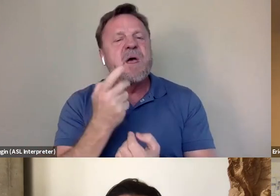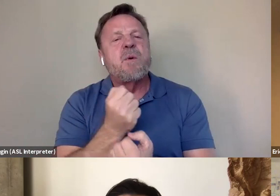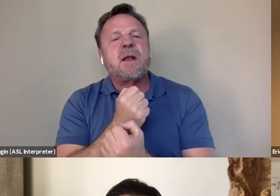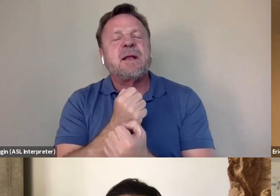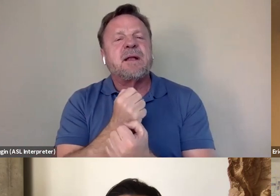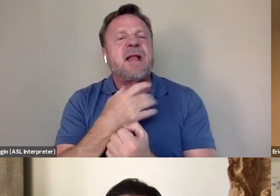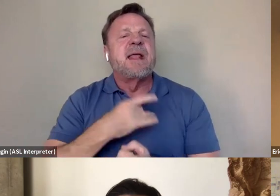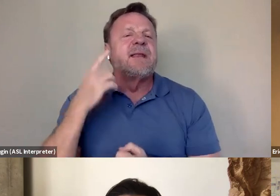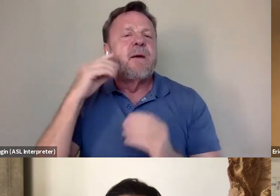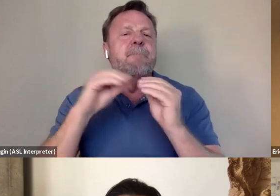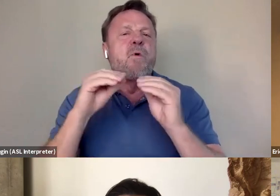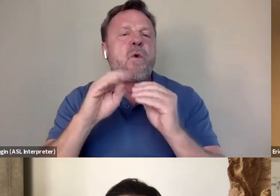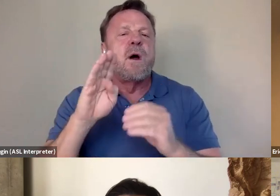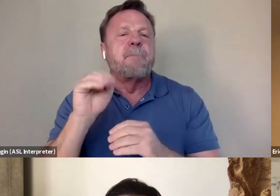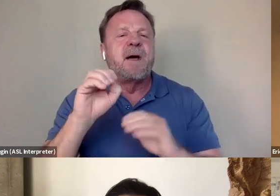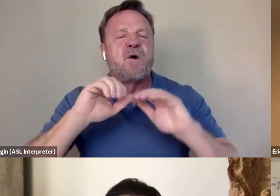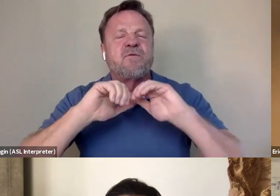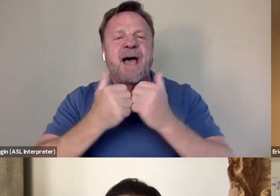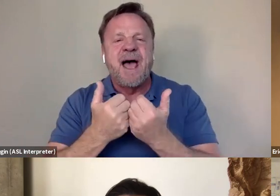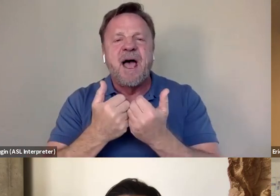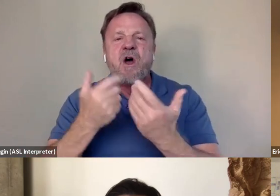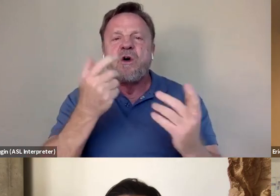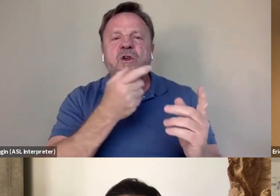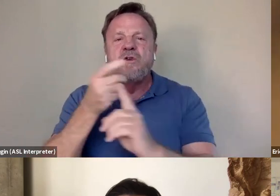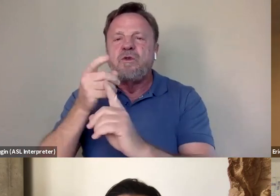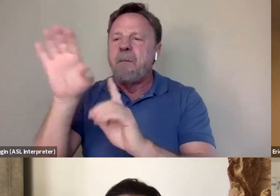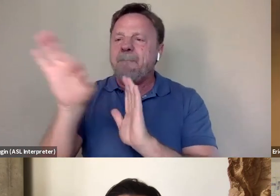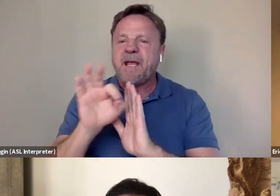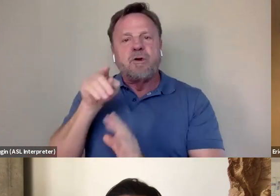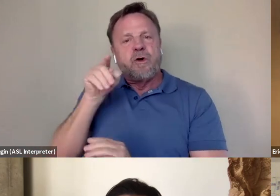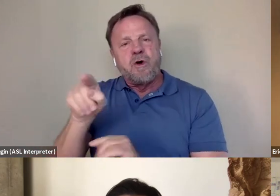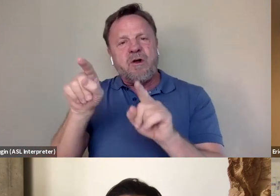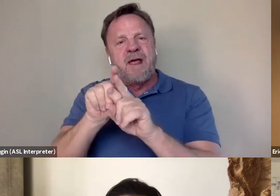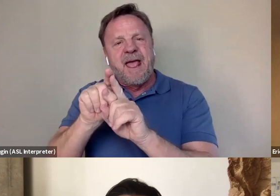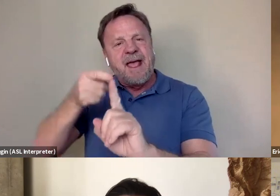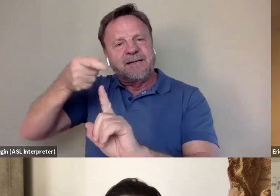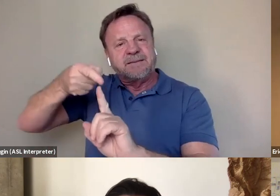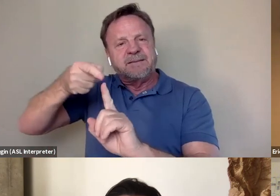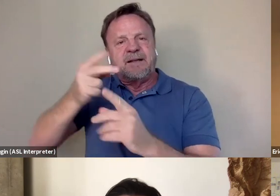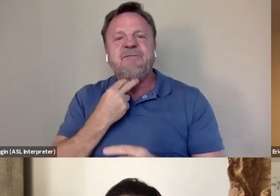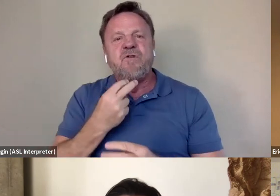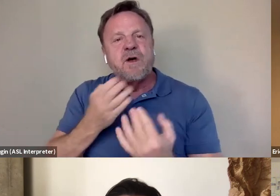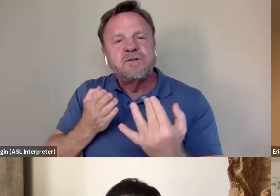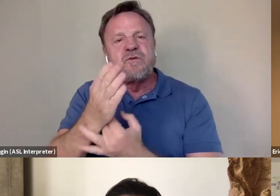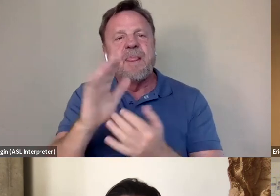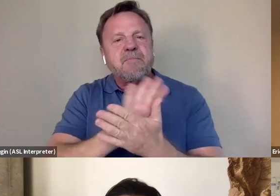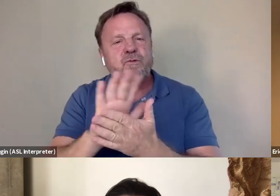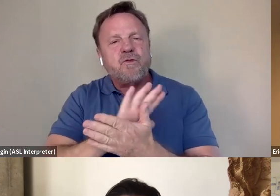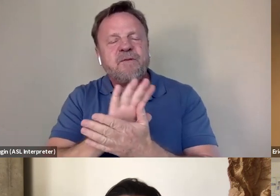about how you sort of landed on her as this key voice throughout the movie. And you know, what the process was like in terms